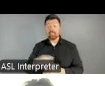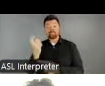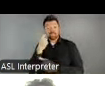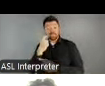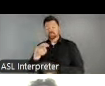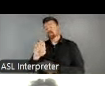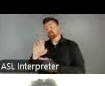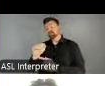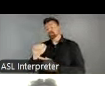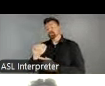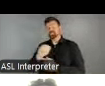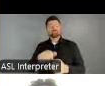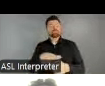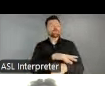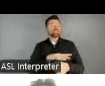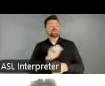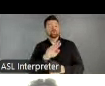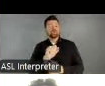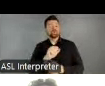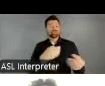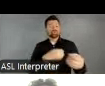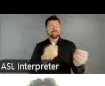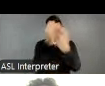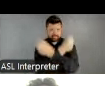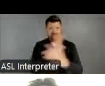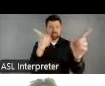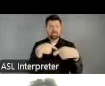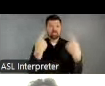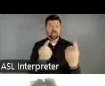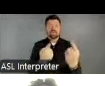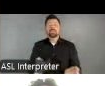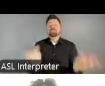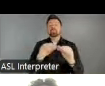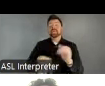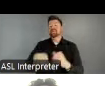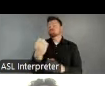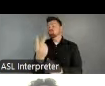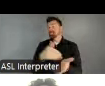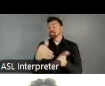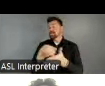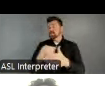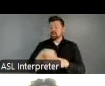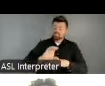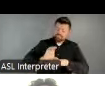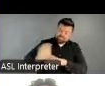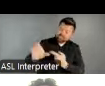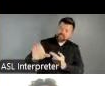and Regional Arts Organizations announced over $12 million in Arts Here grants to the first cohort of